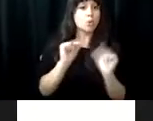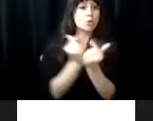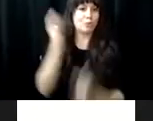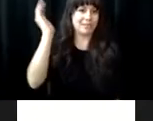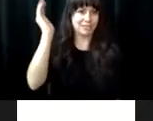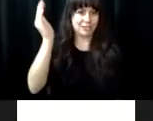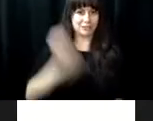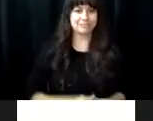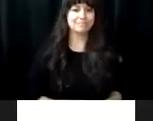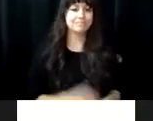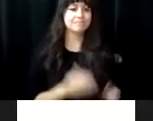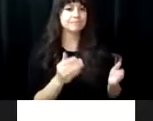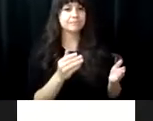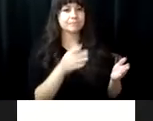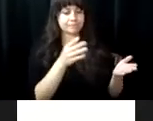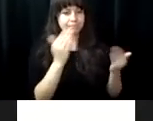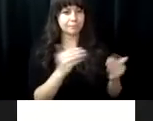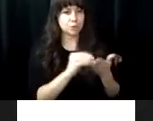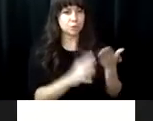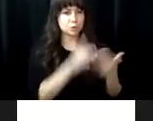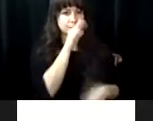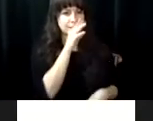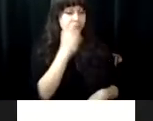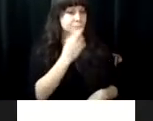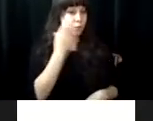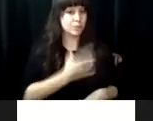engage in individual and group presentations.